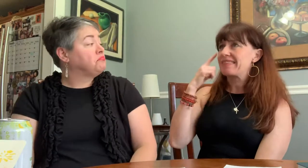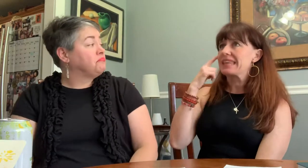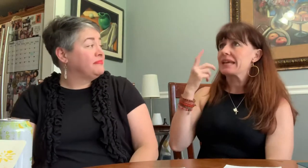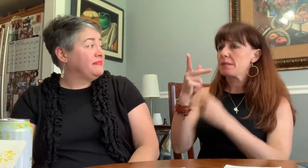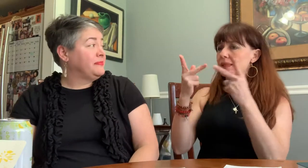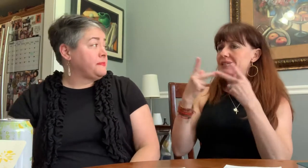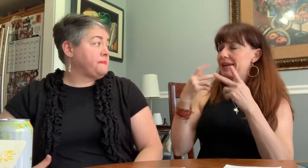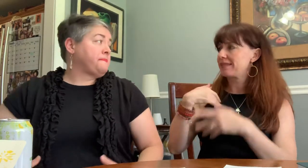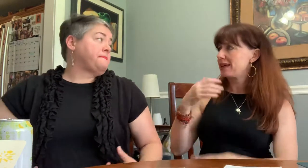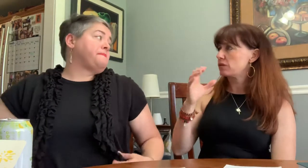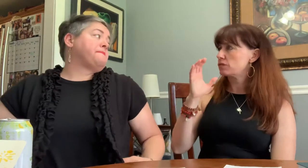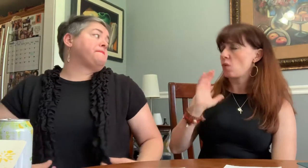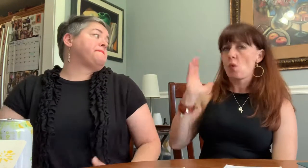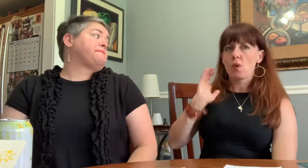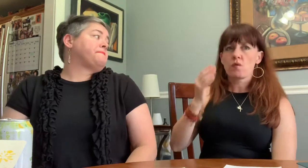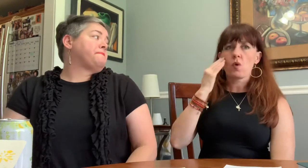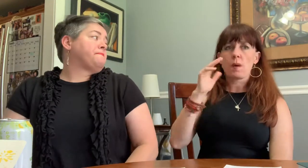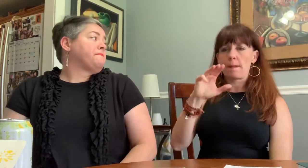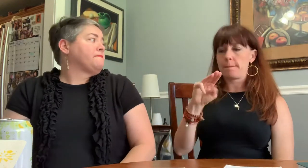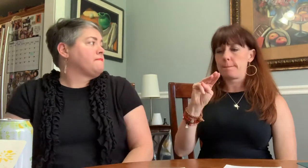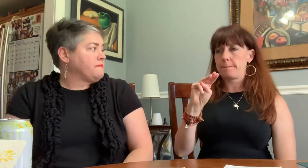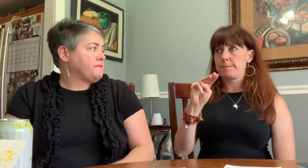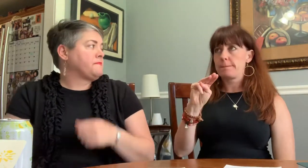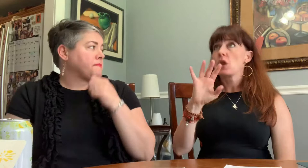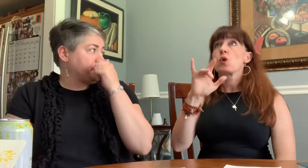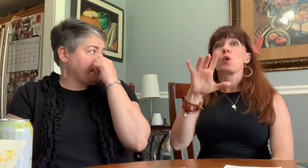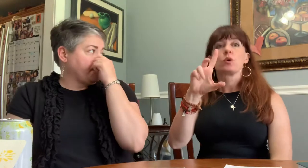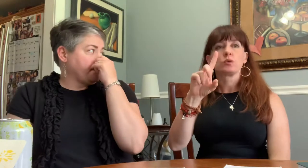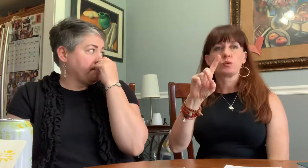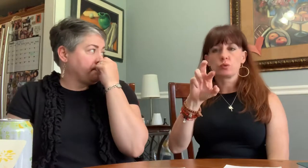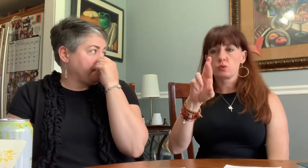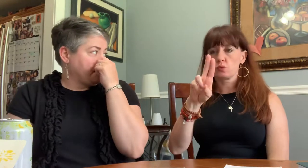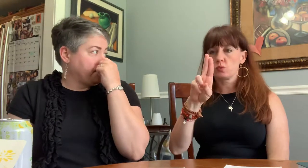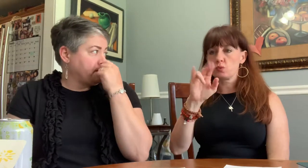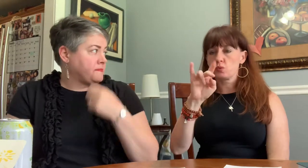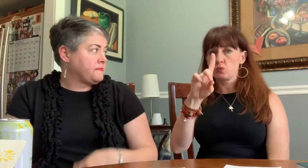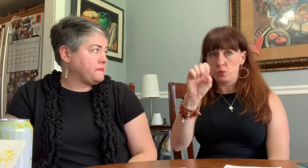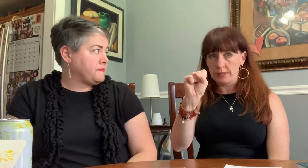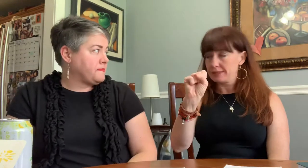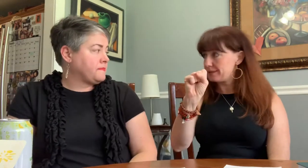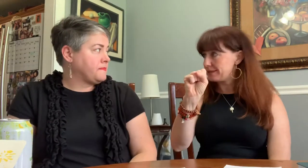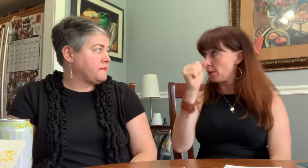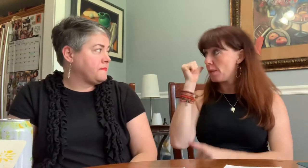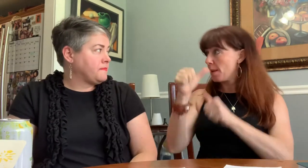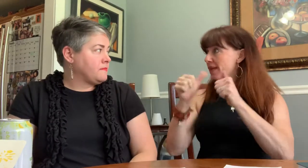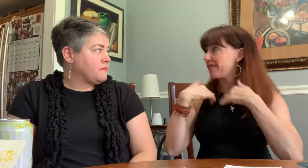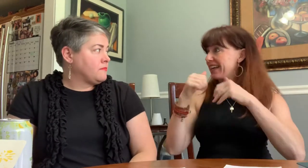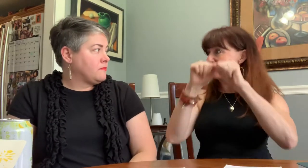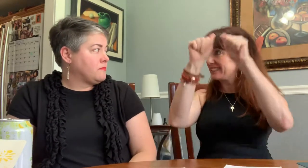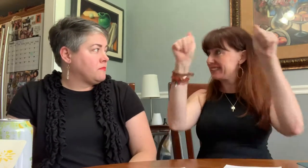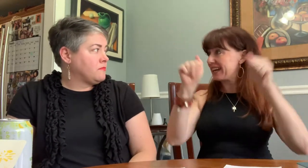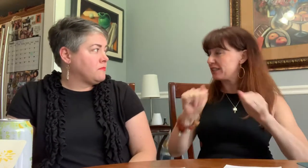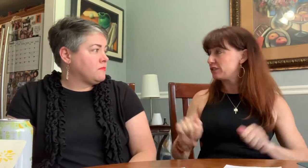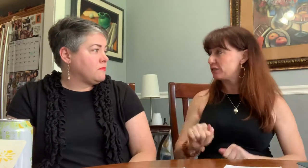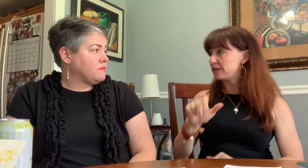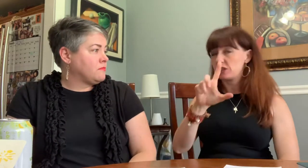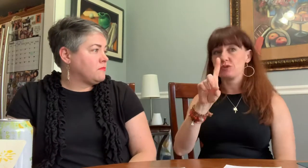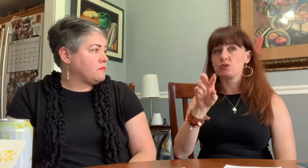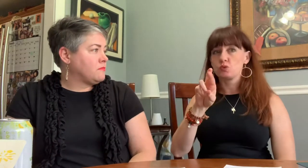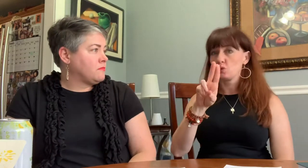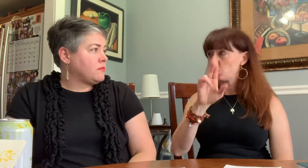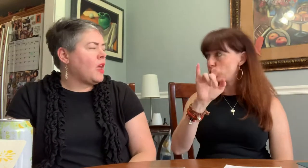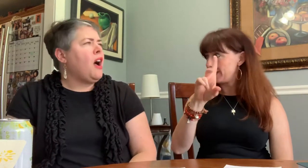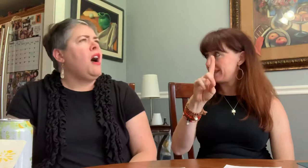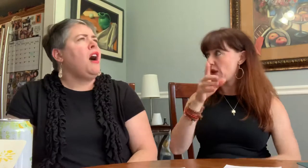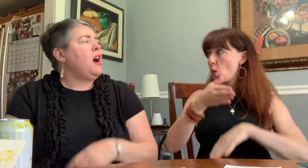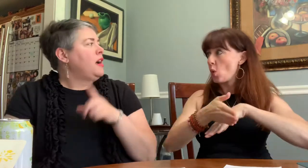There's a druid statue across the street